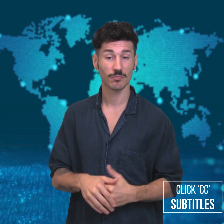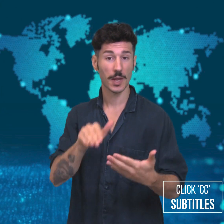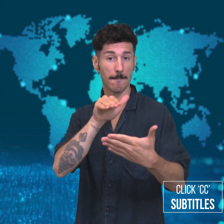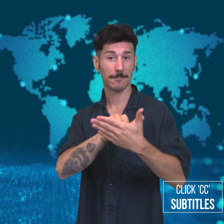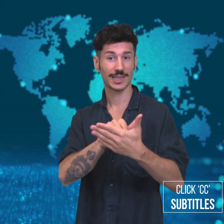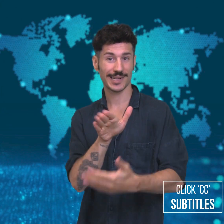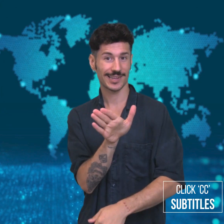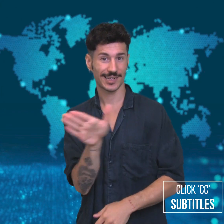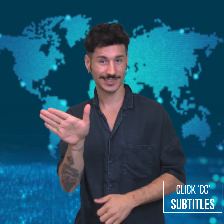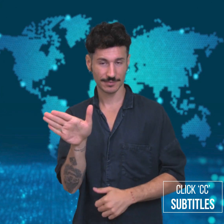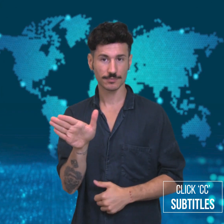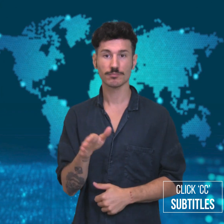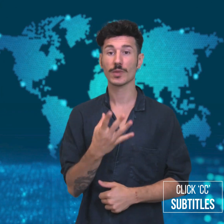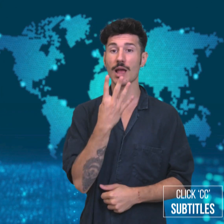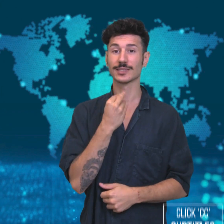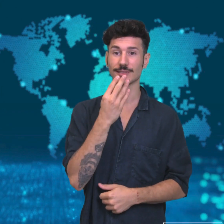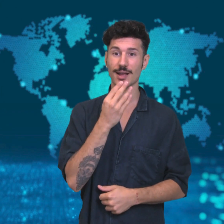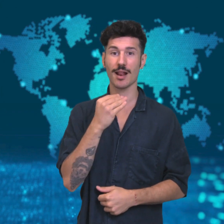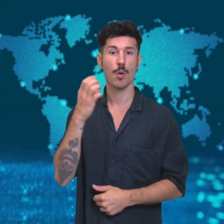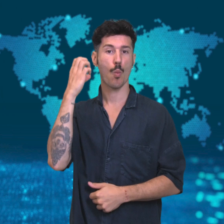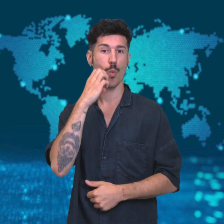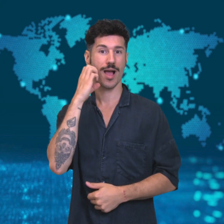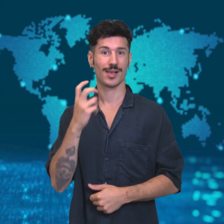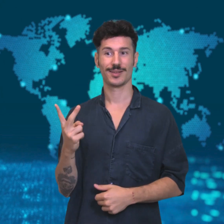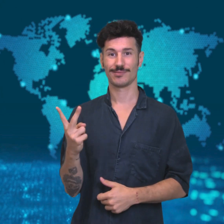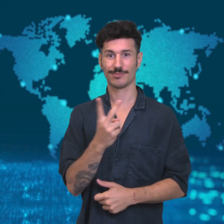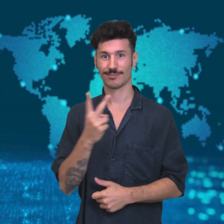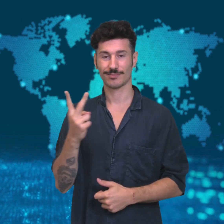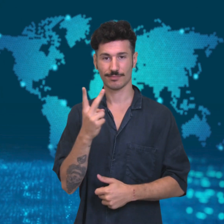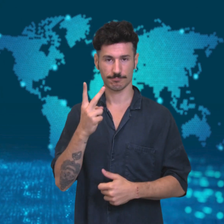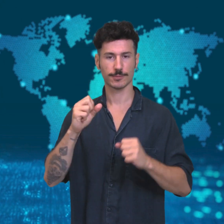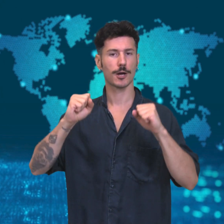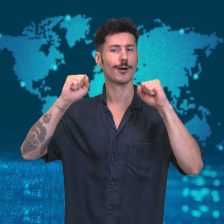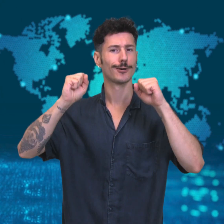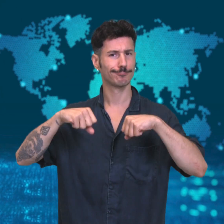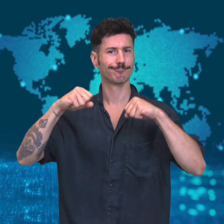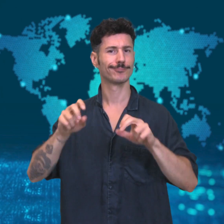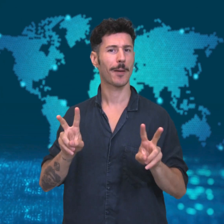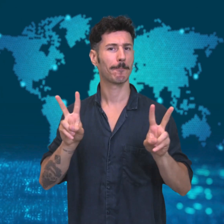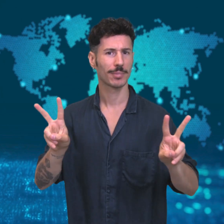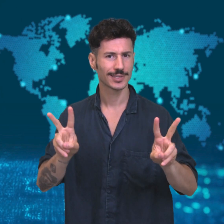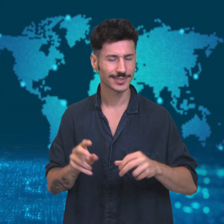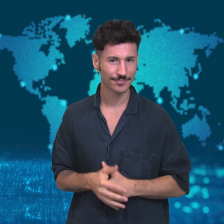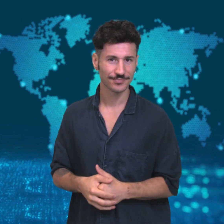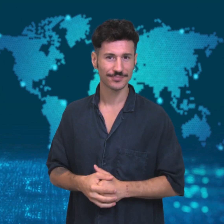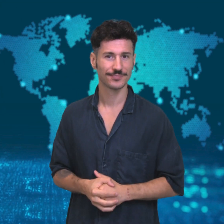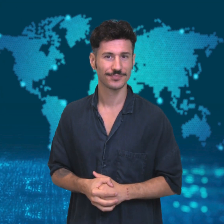Israel & UAE peace treaty.